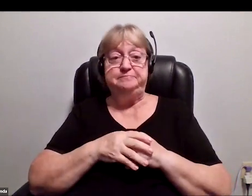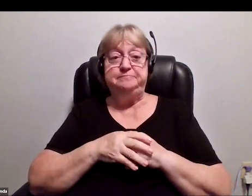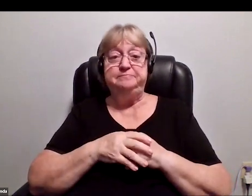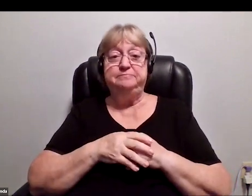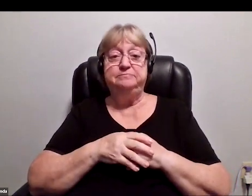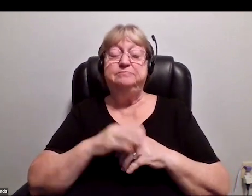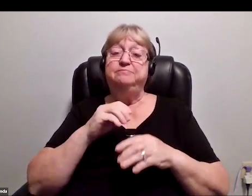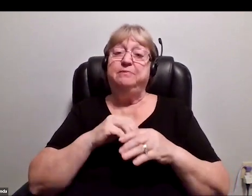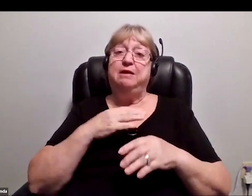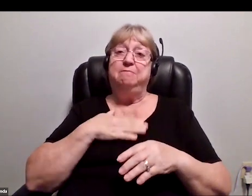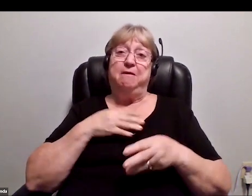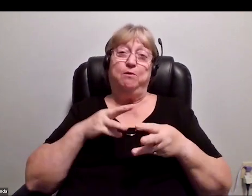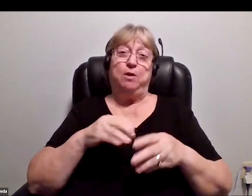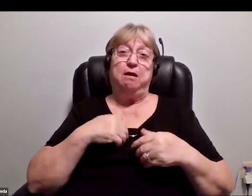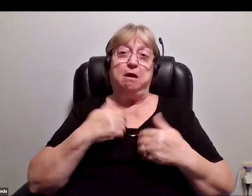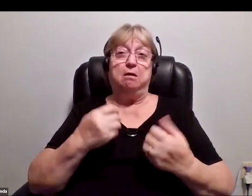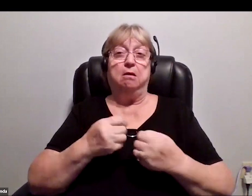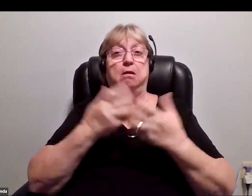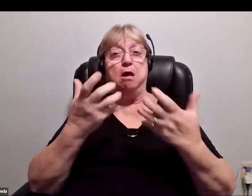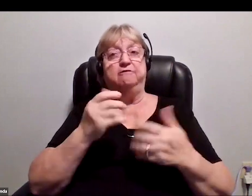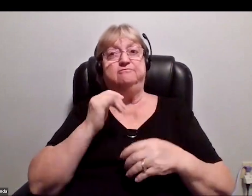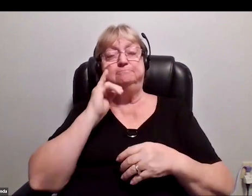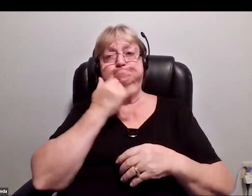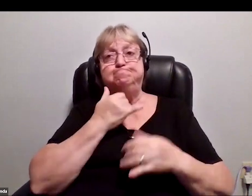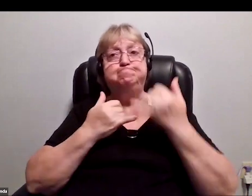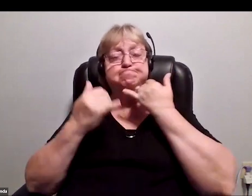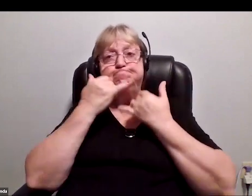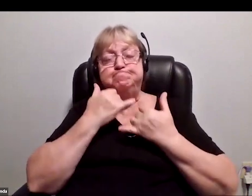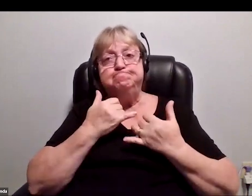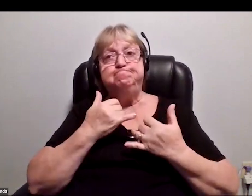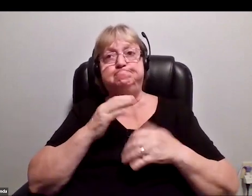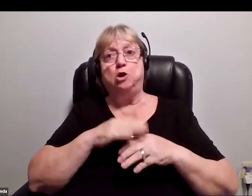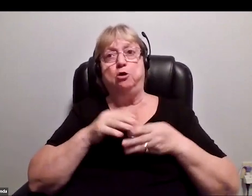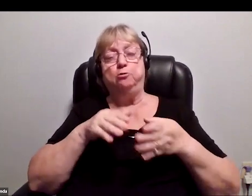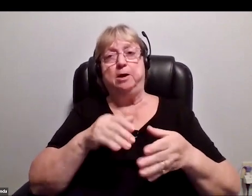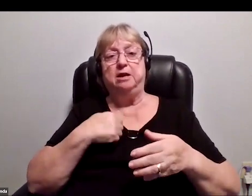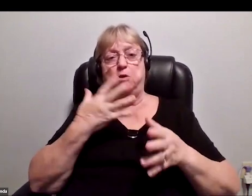I also had a whole bunch of other misfortunes along the way and I wanted to just show this.